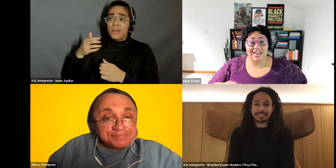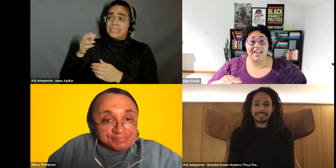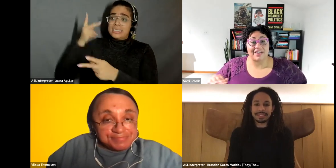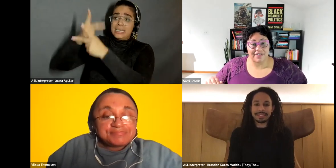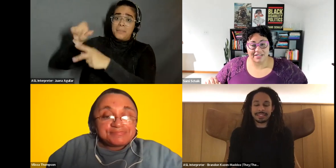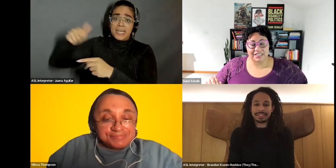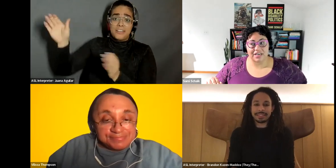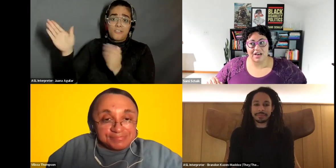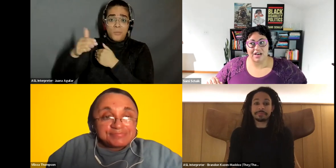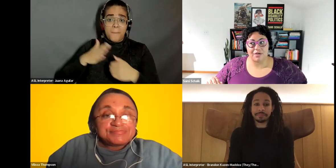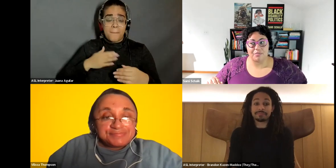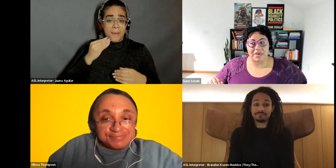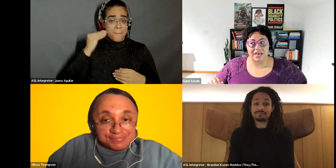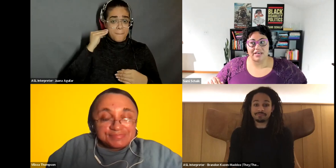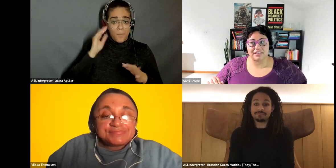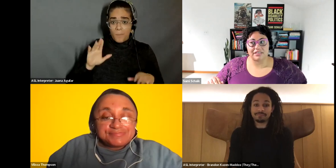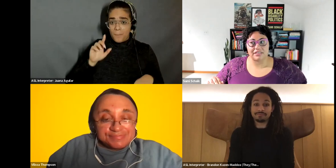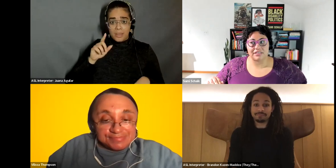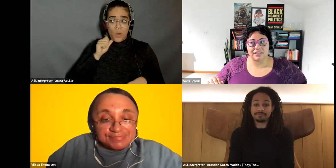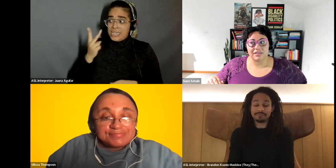Sami Schalk: None of it. Because.